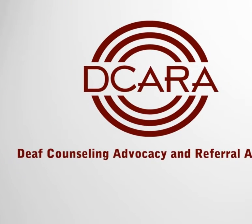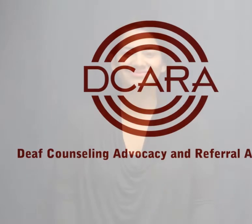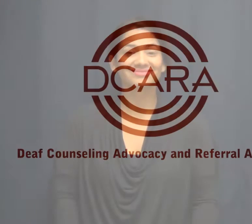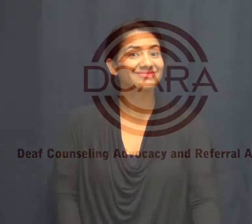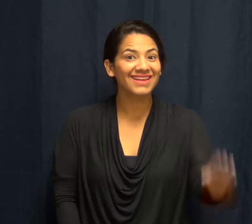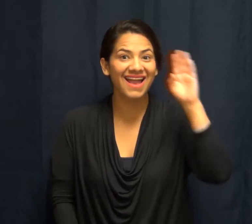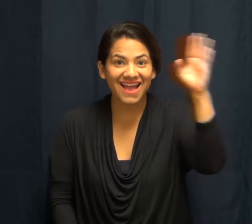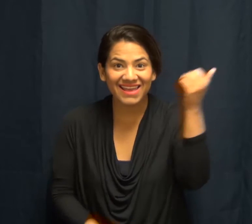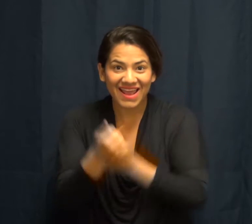Hi everyone!